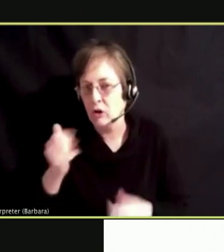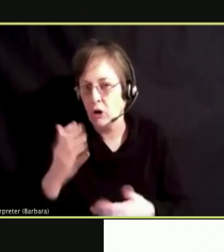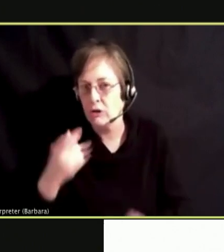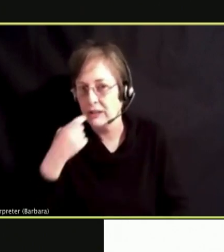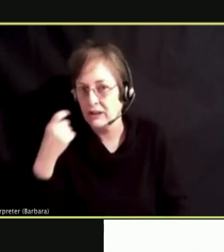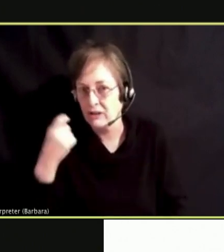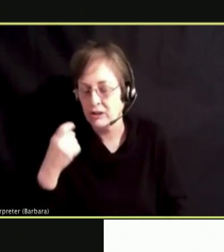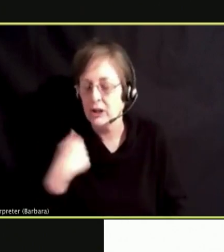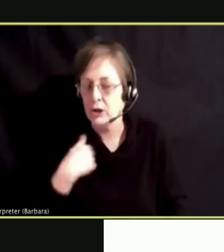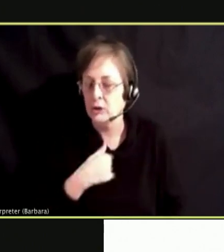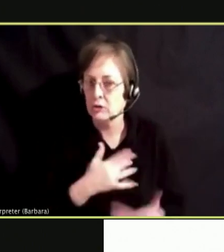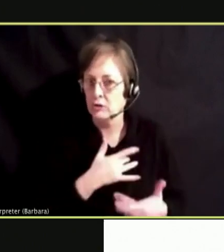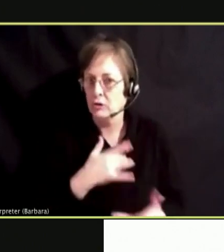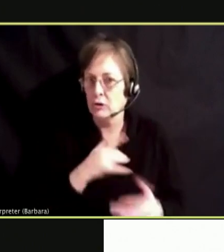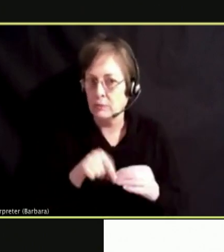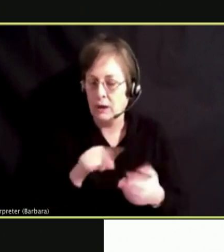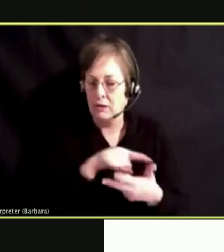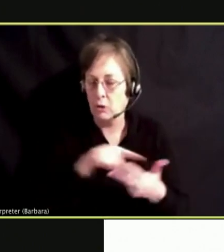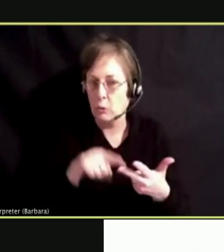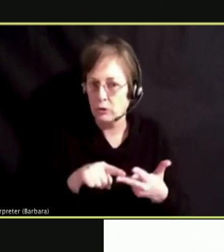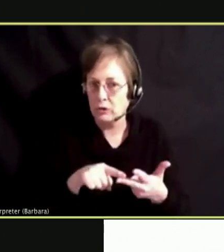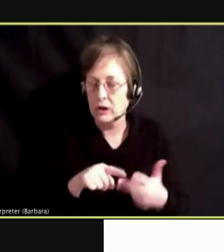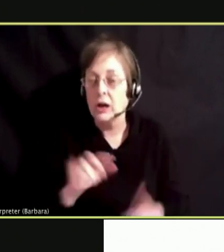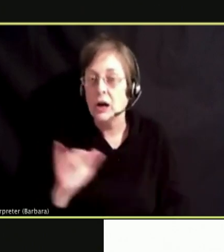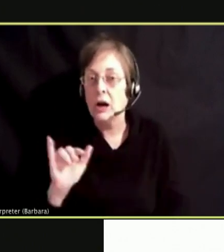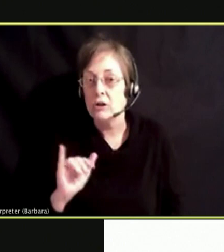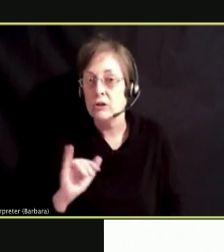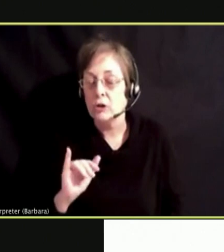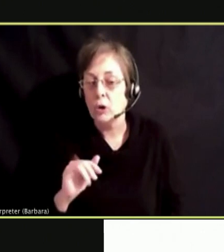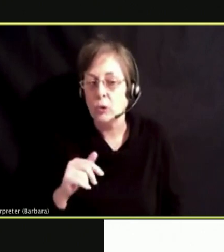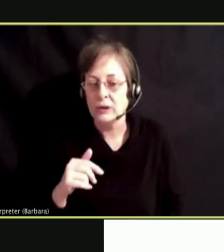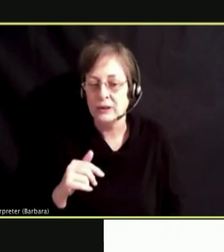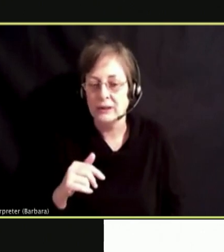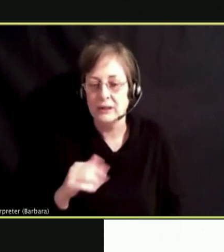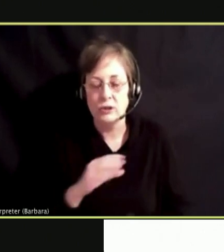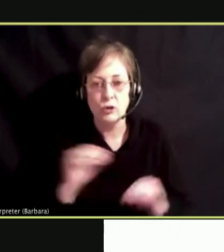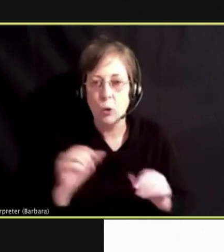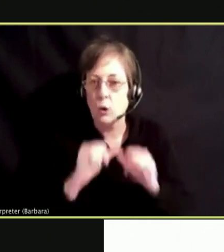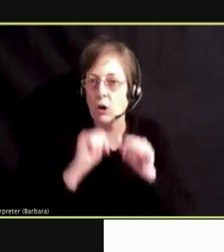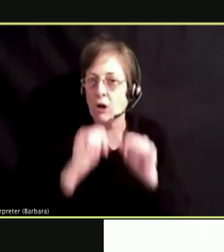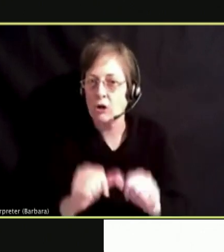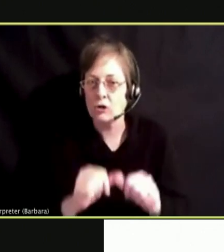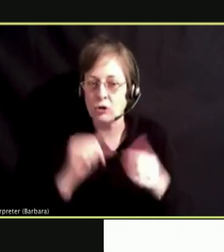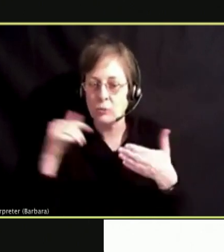ABOUT THIS. AS WELL AS THERE IS REALLY NO LONG-TERM STUDIES ARE EFFECTS.